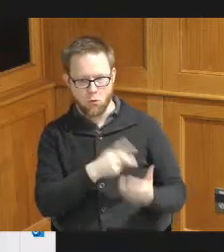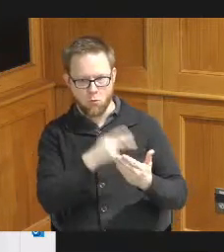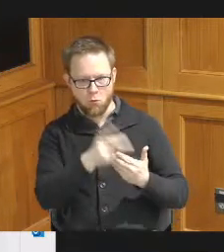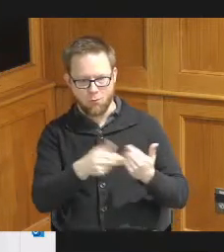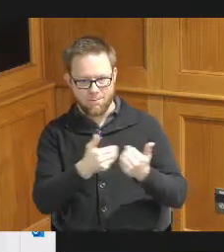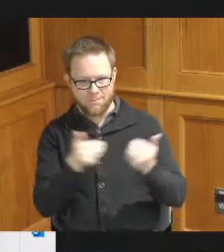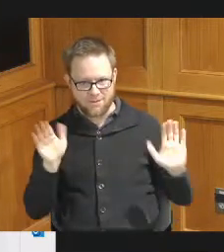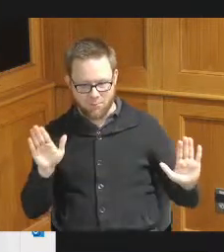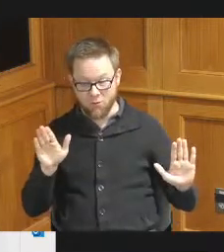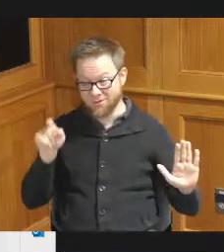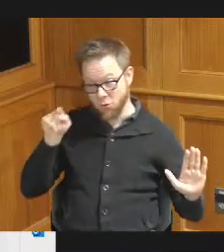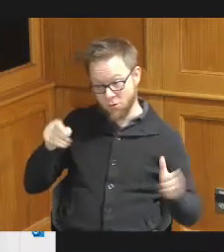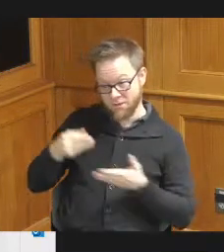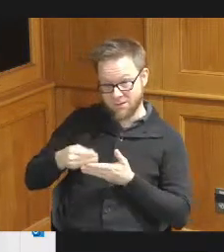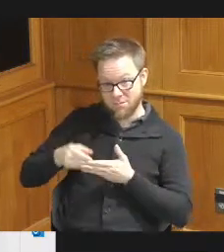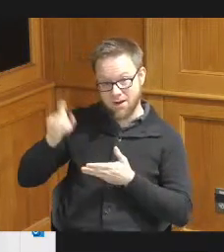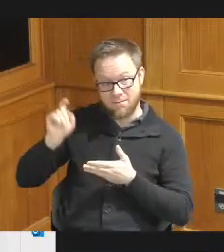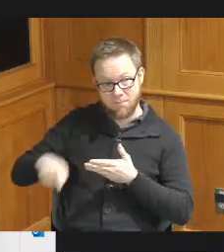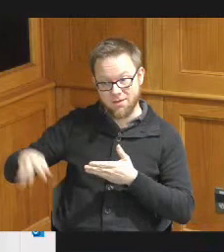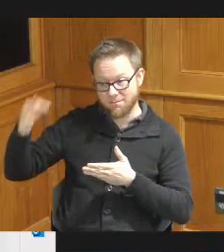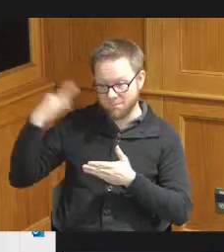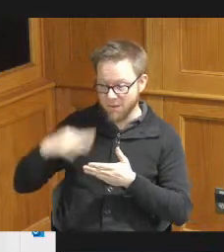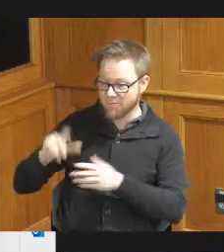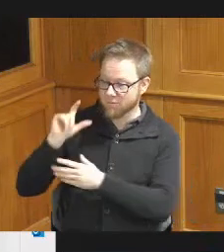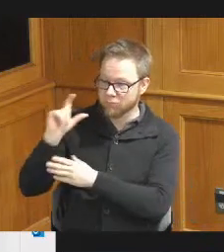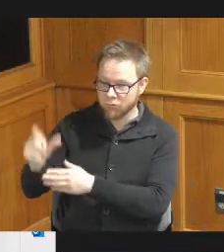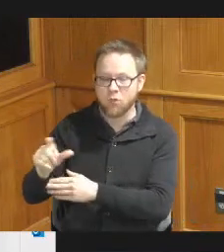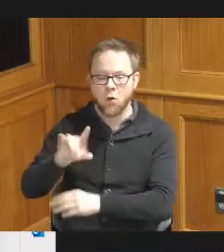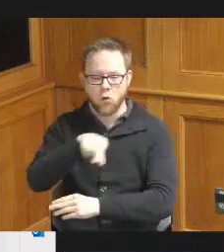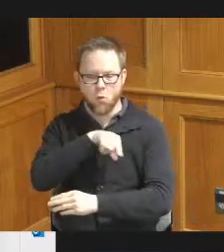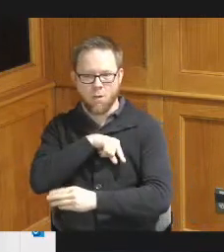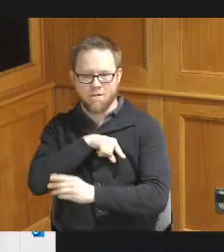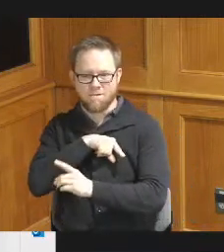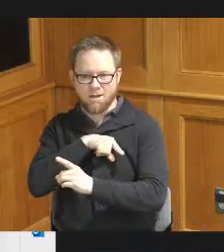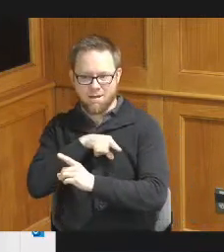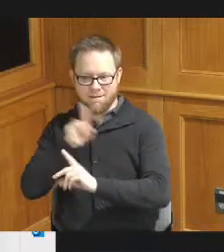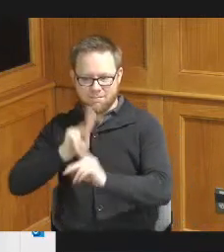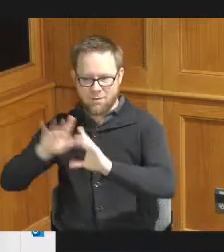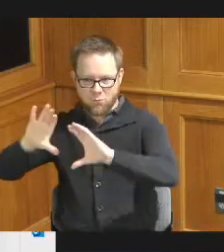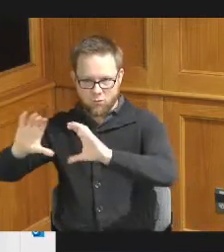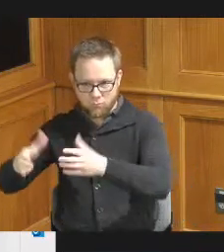primarily benefit qualifying populations and the funding must be spent by 2030.